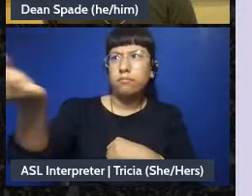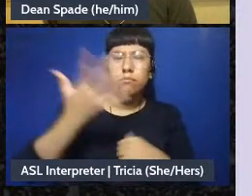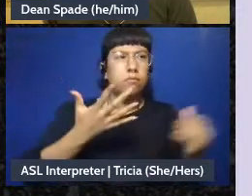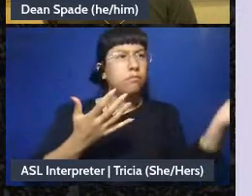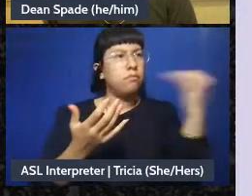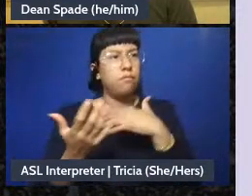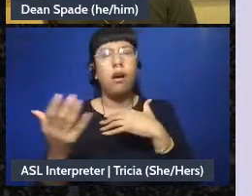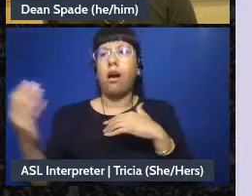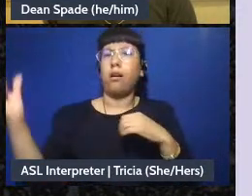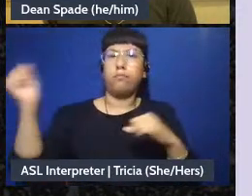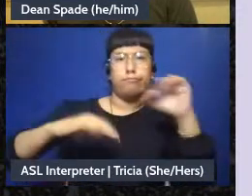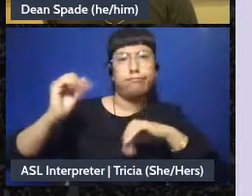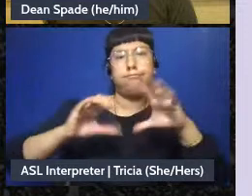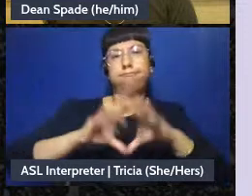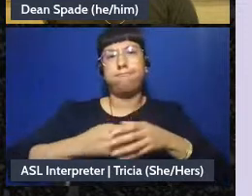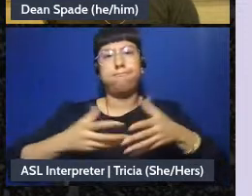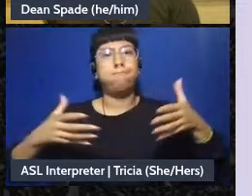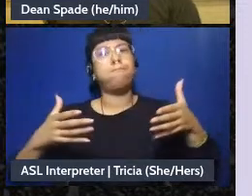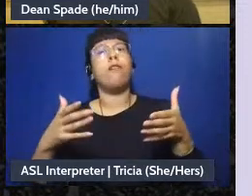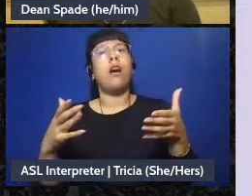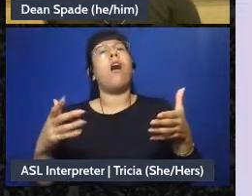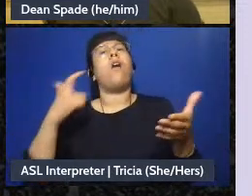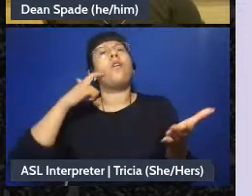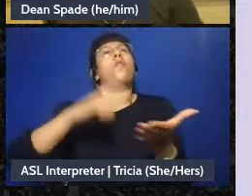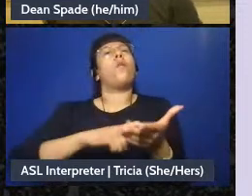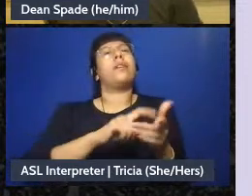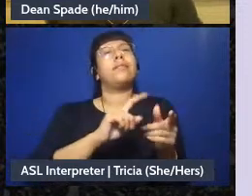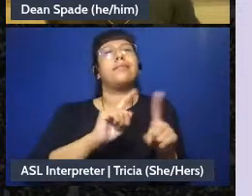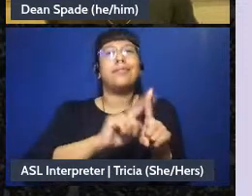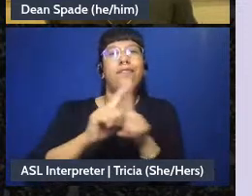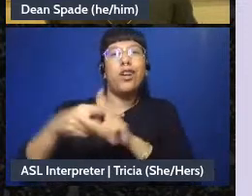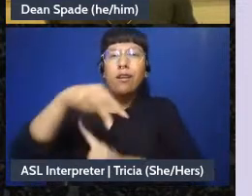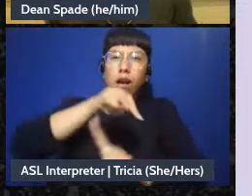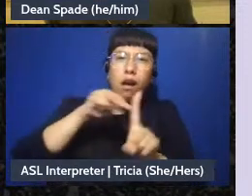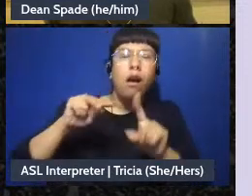experiences they'll notice different things that would be obstacles to some people,